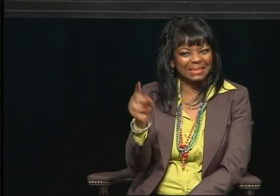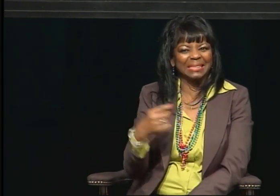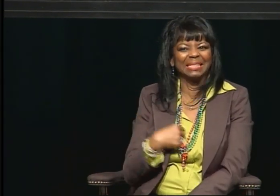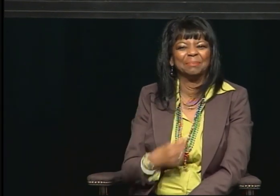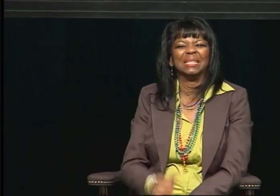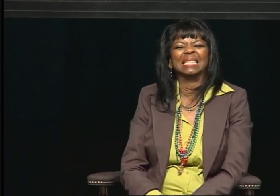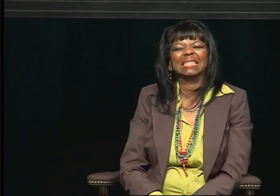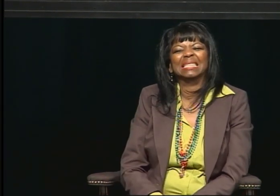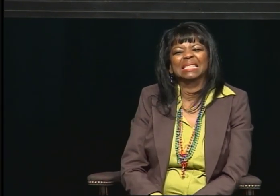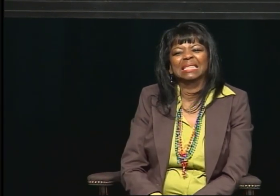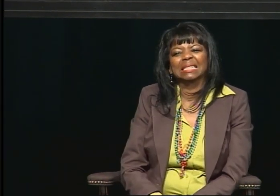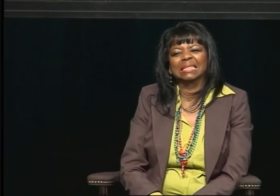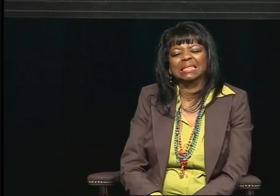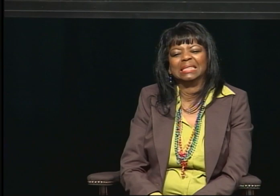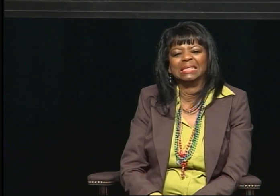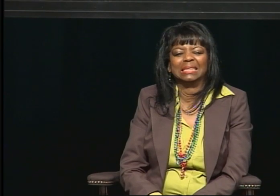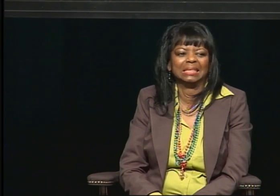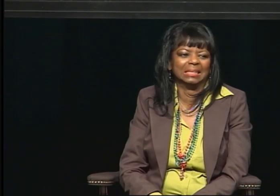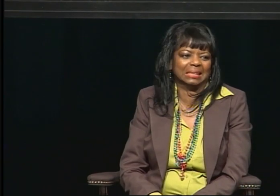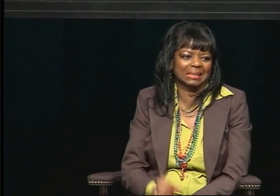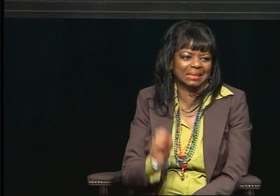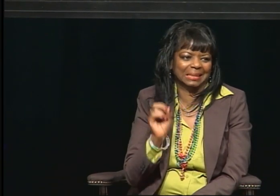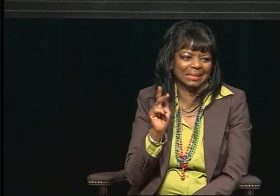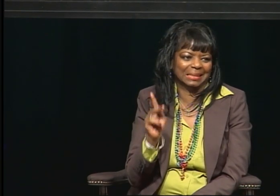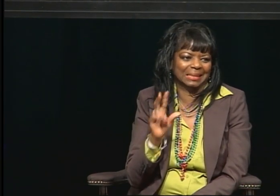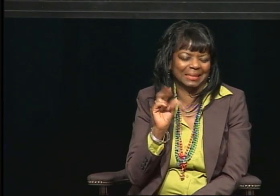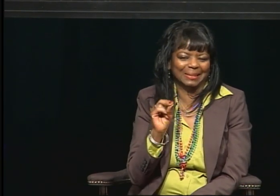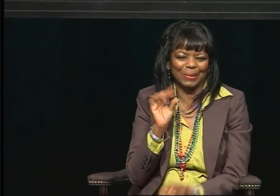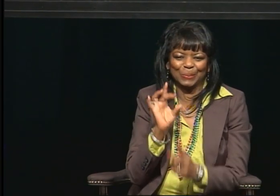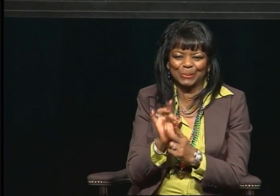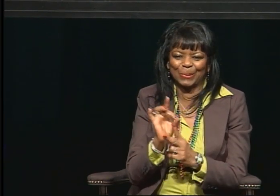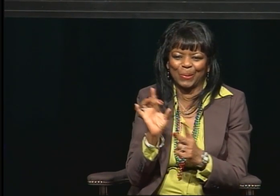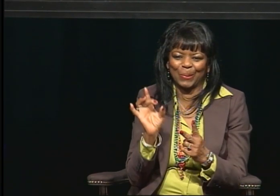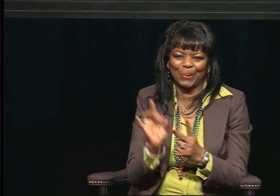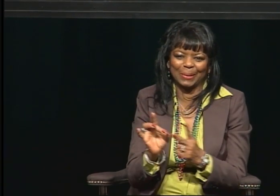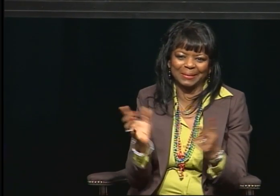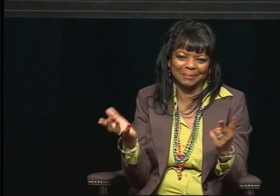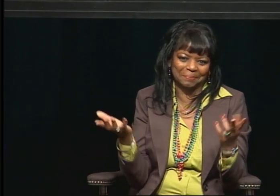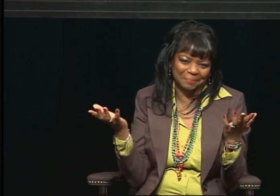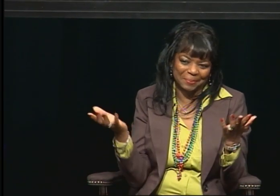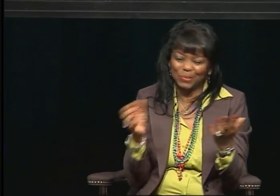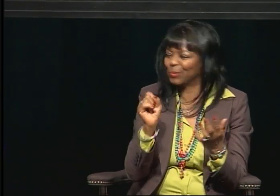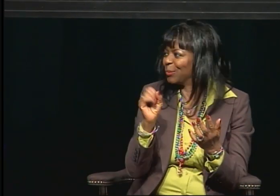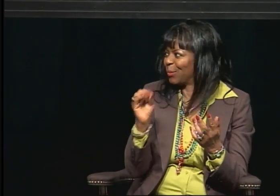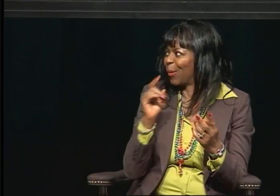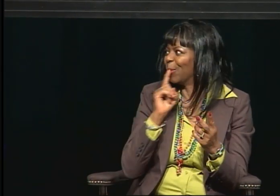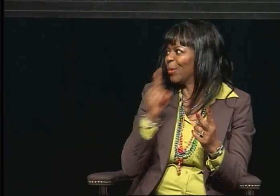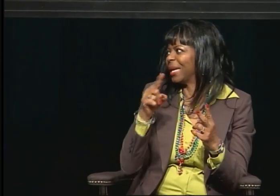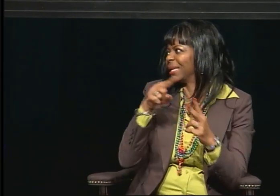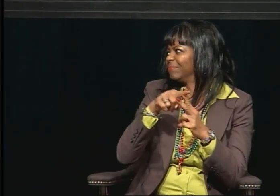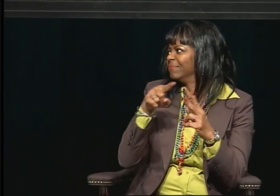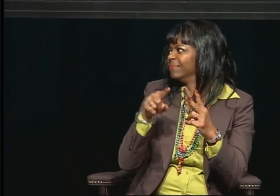And so at that point I had no choice. So really there were two reasons behind me doing it.